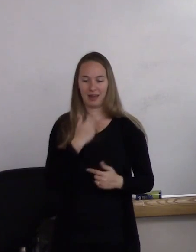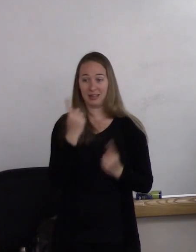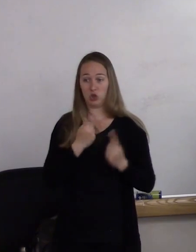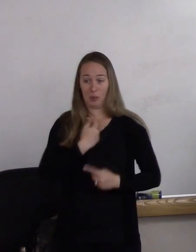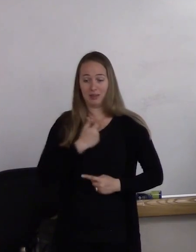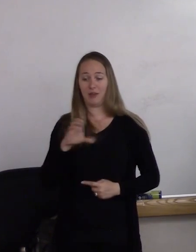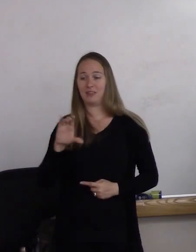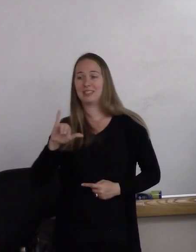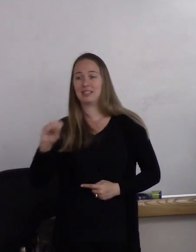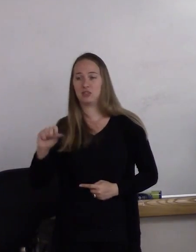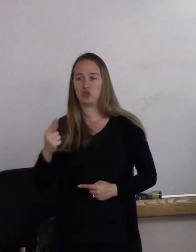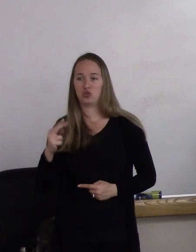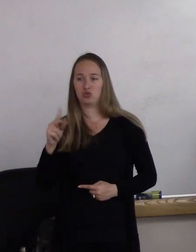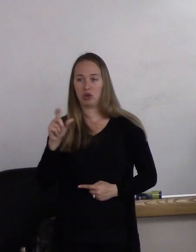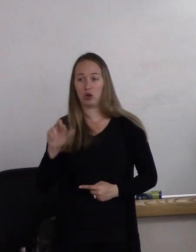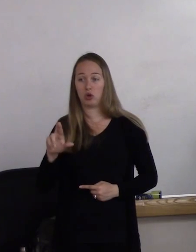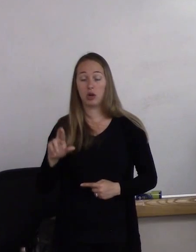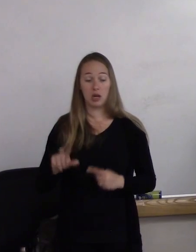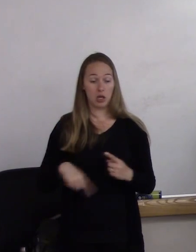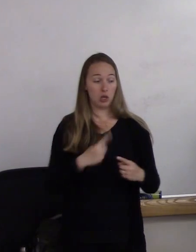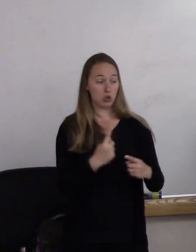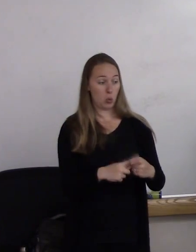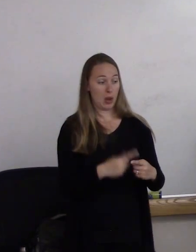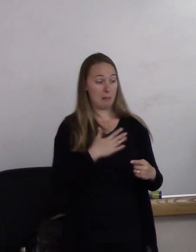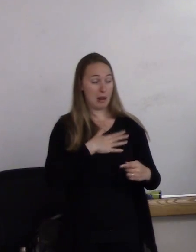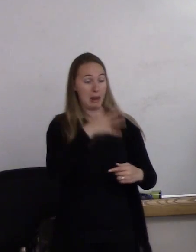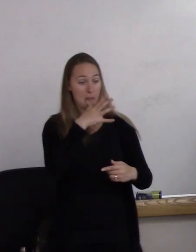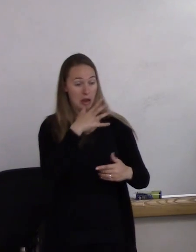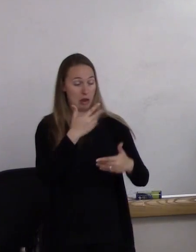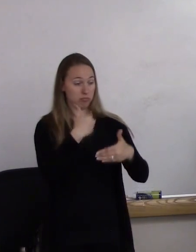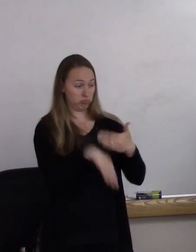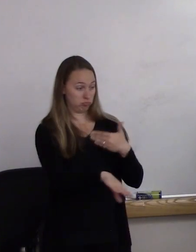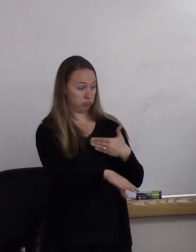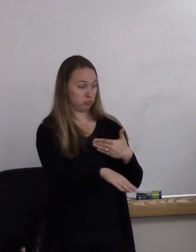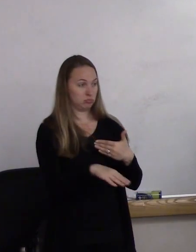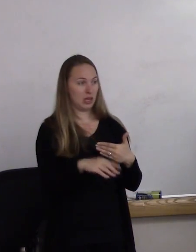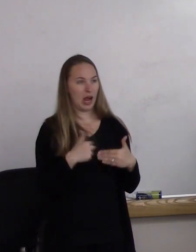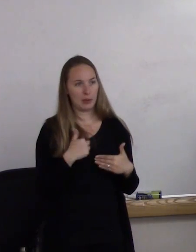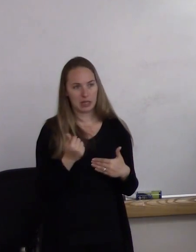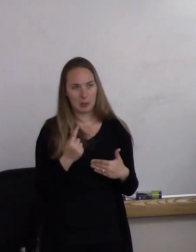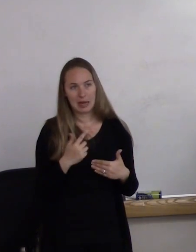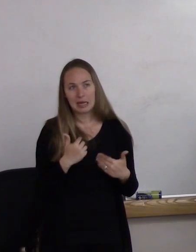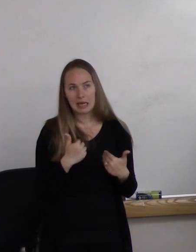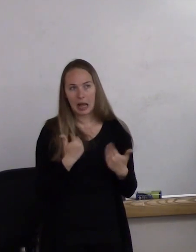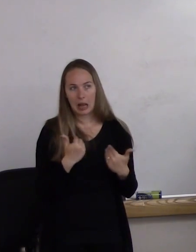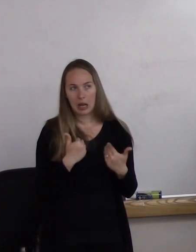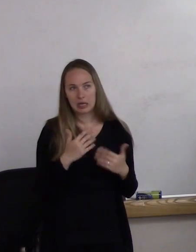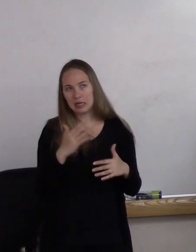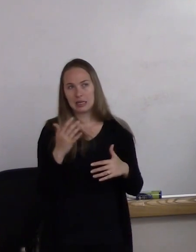So when I came out of the-- out of my mom, I was a little yellow and had to take some sun lamp time,